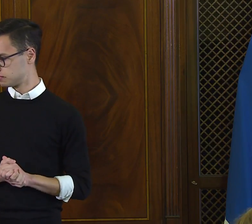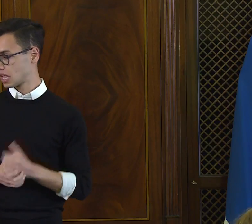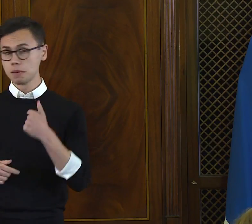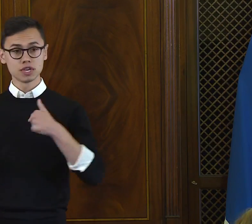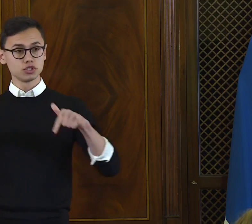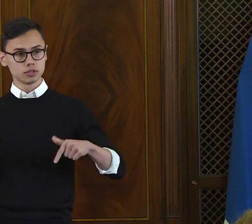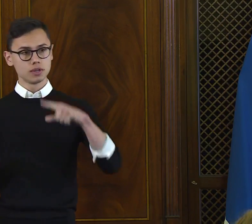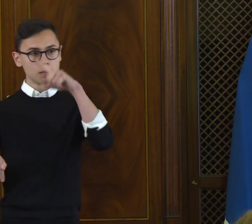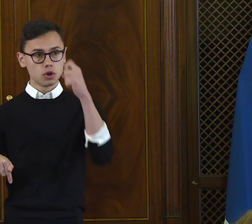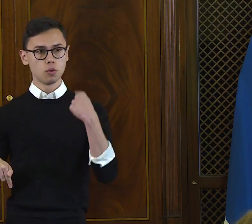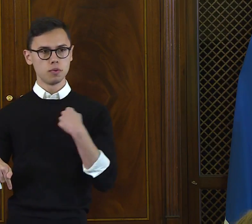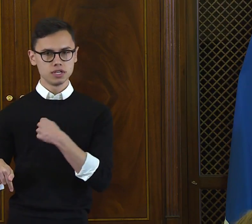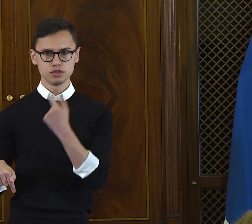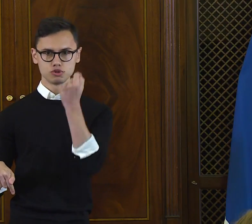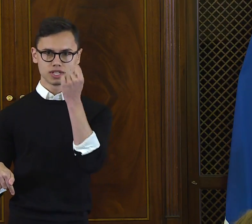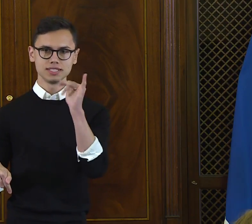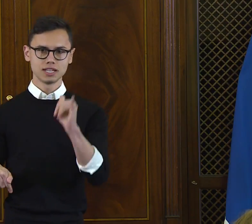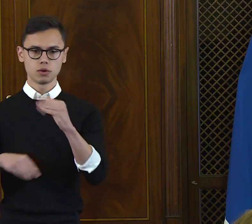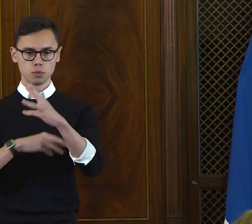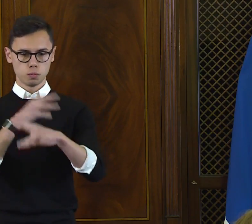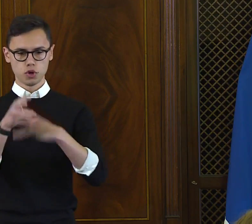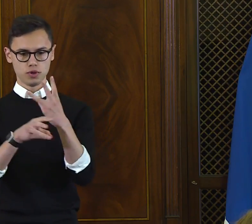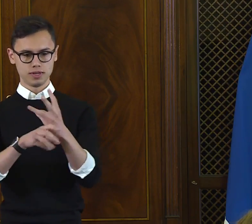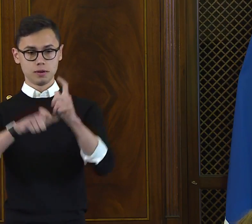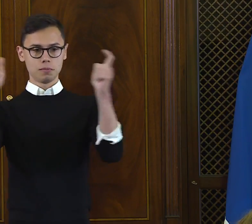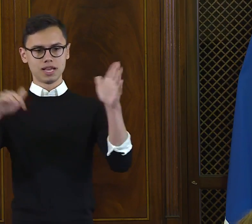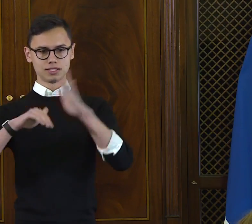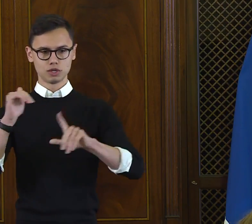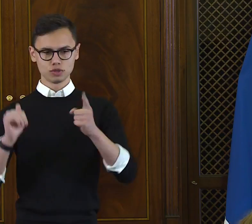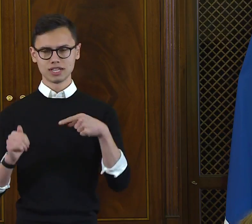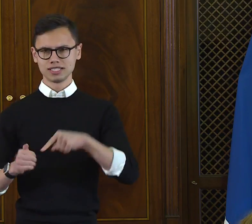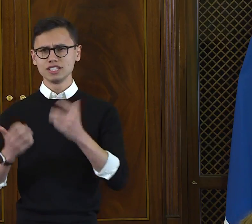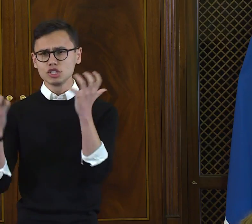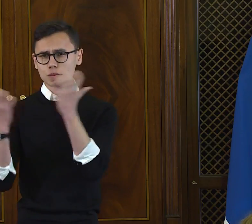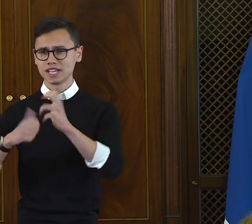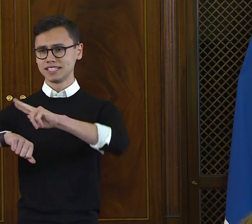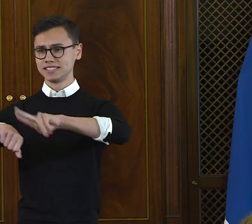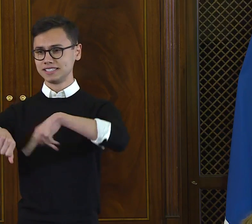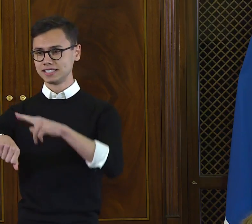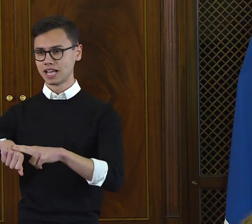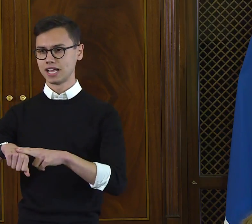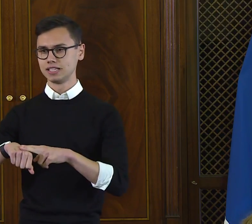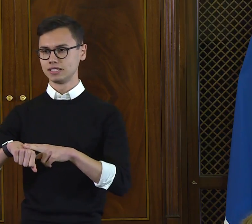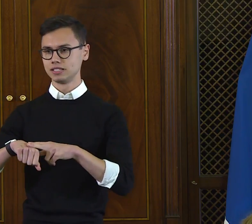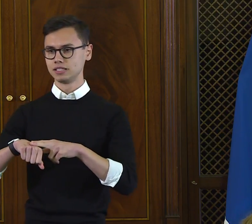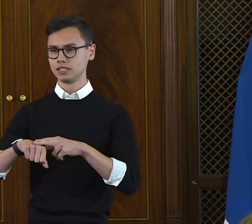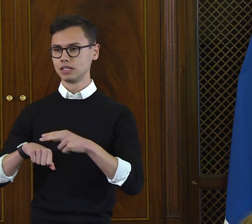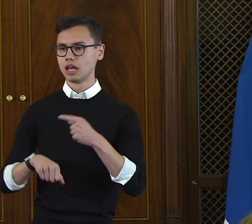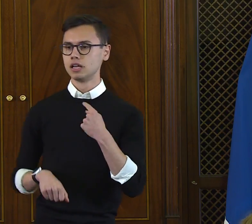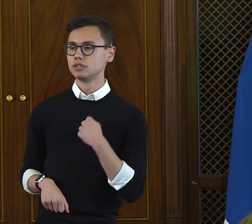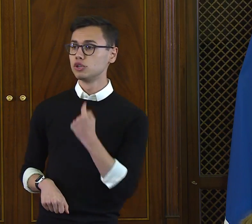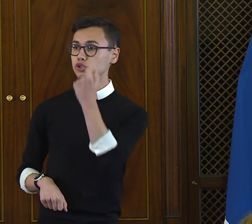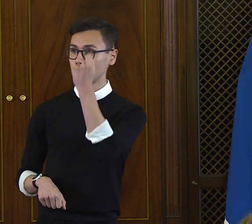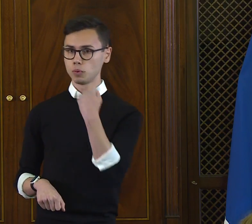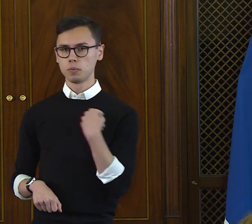I'm here because I know the world is bigger than this extraordinary nation.